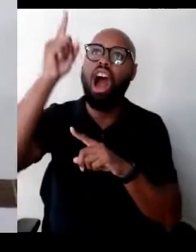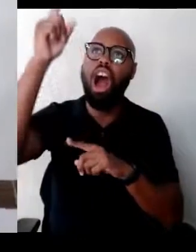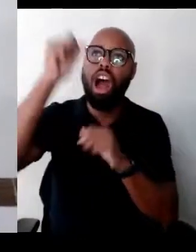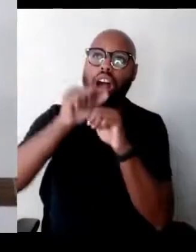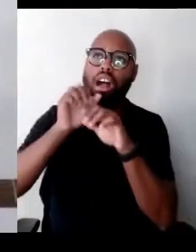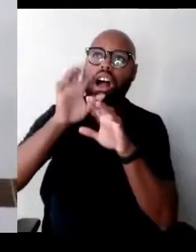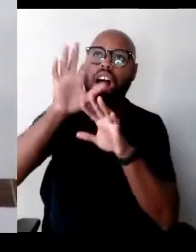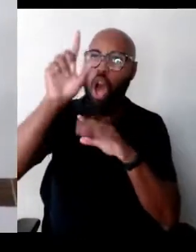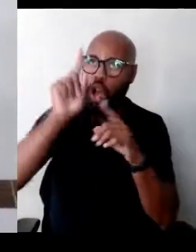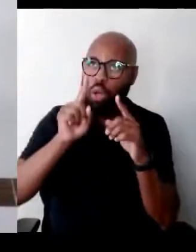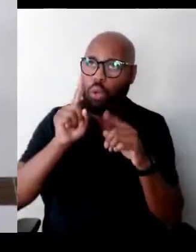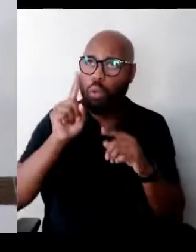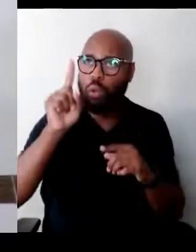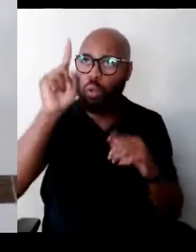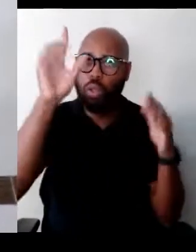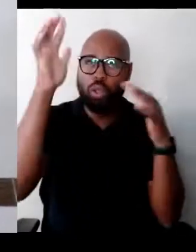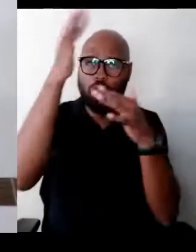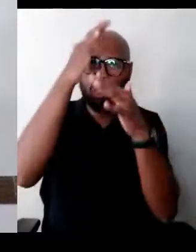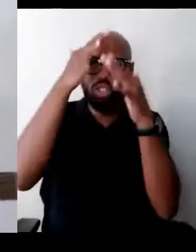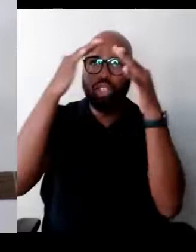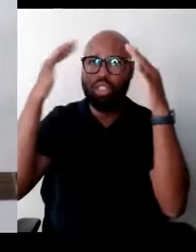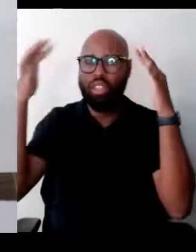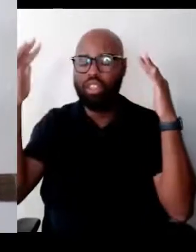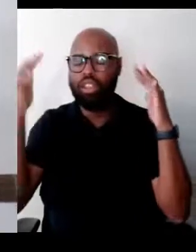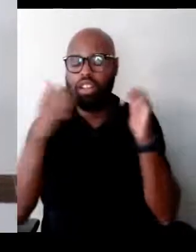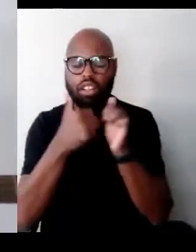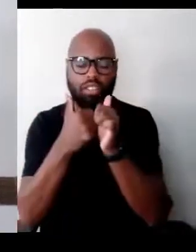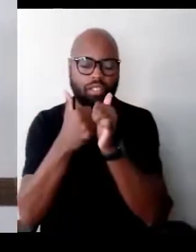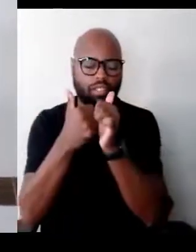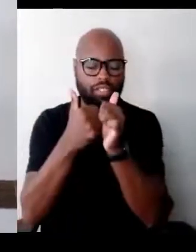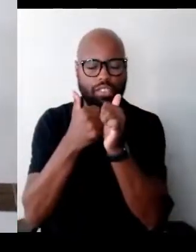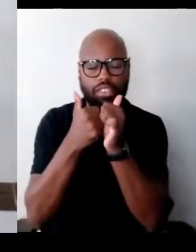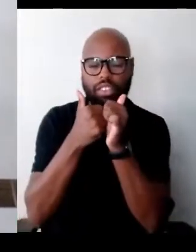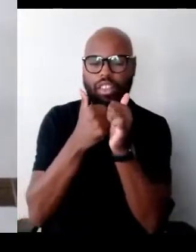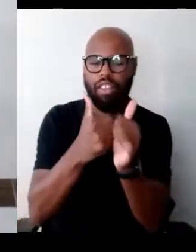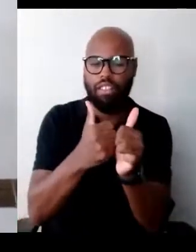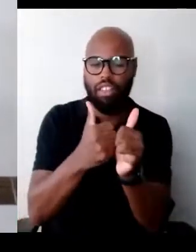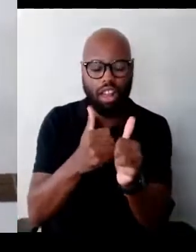To follow, follow the sound